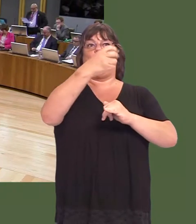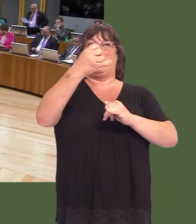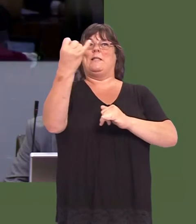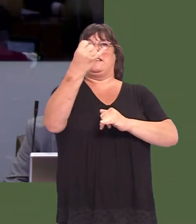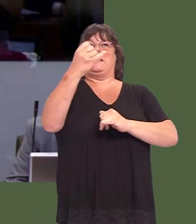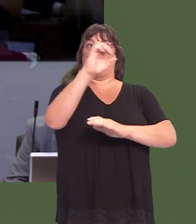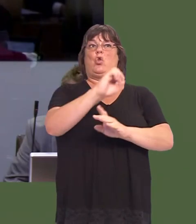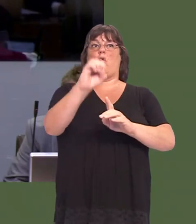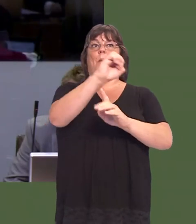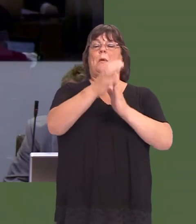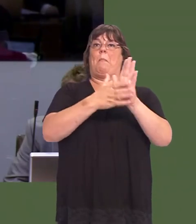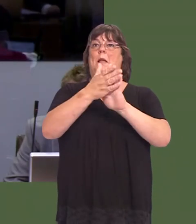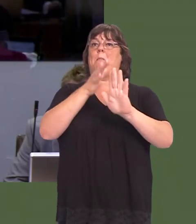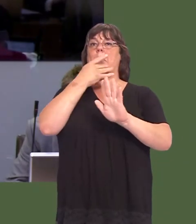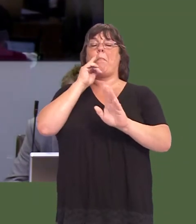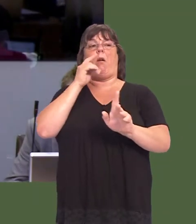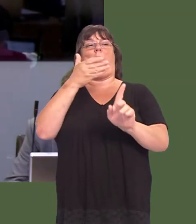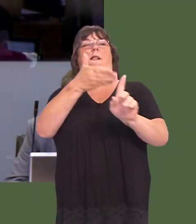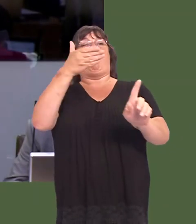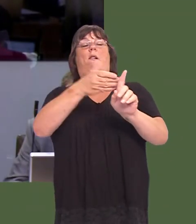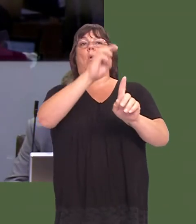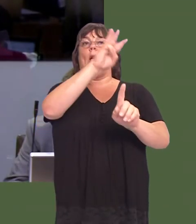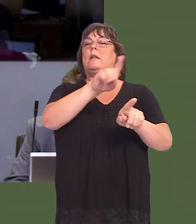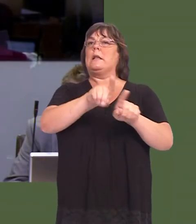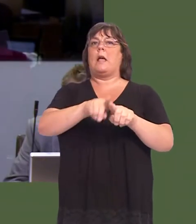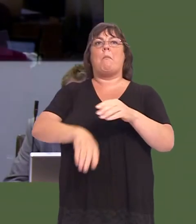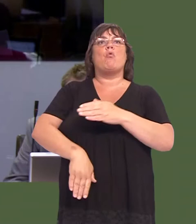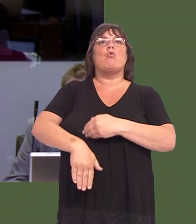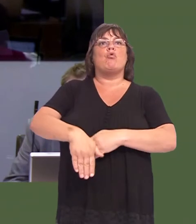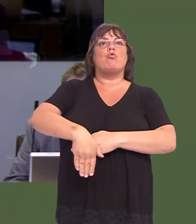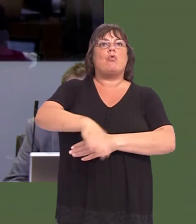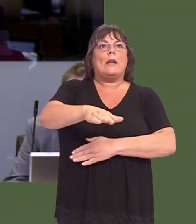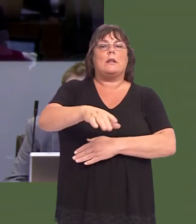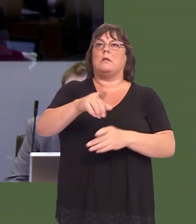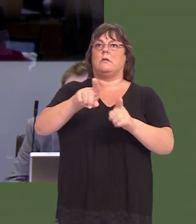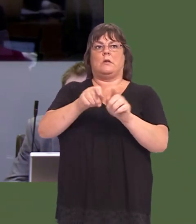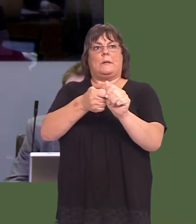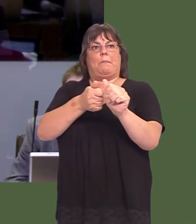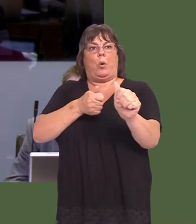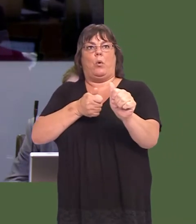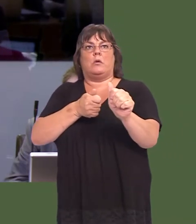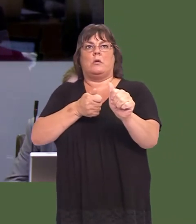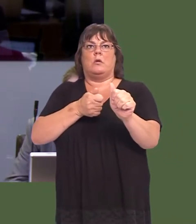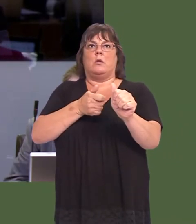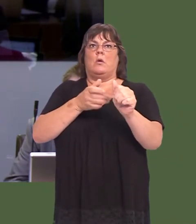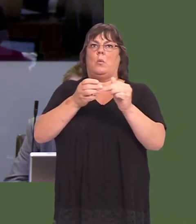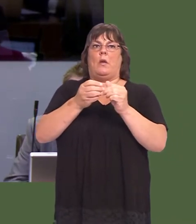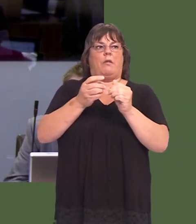we had in promoting Wales in the world. Now, I think that cricket is also the sport that is commonly played among Commonwealth